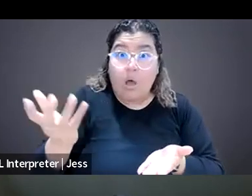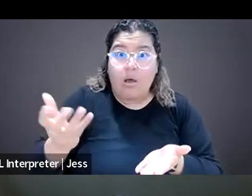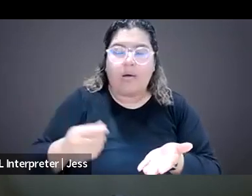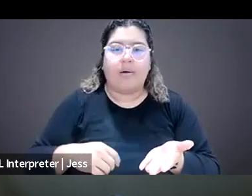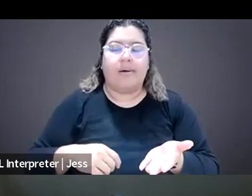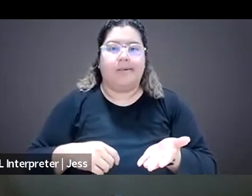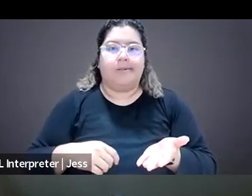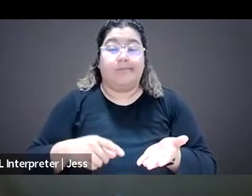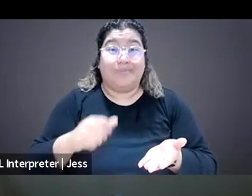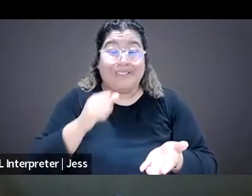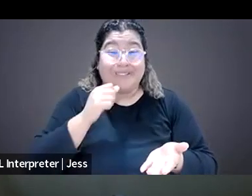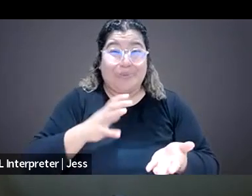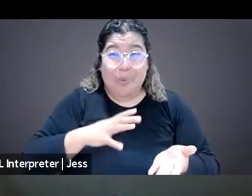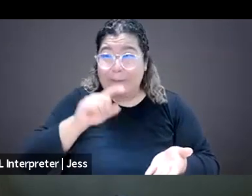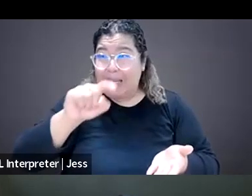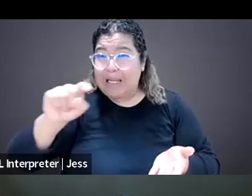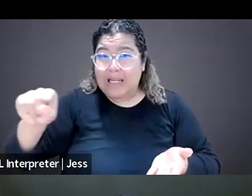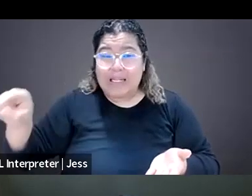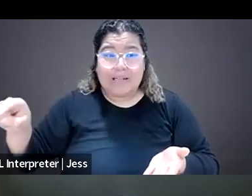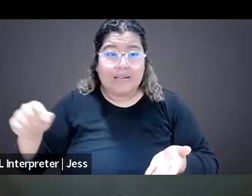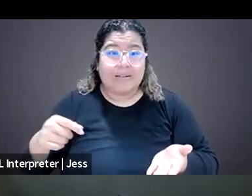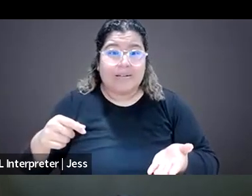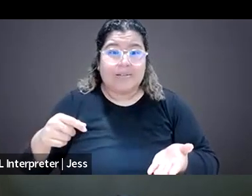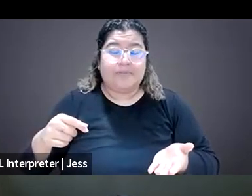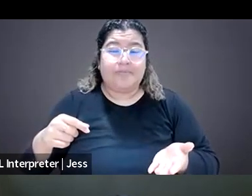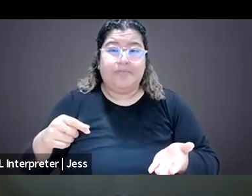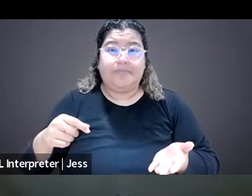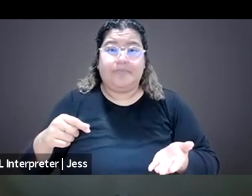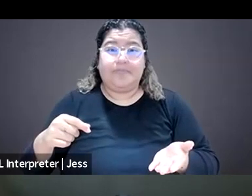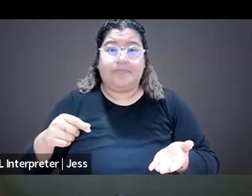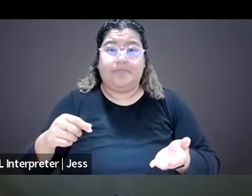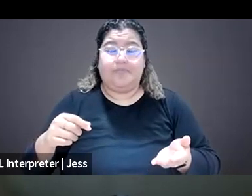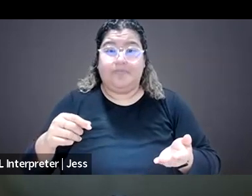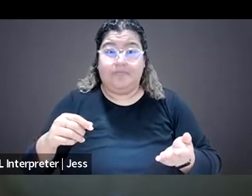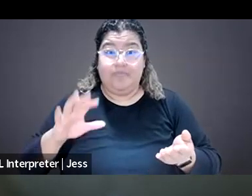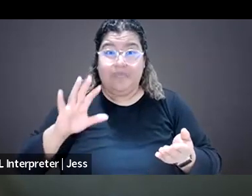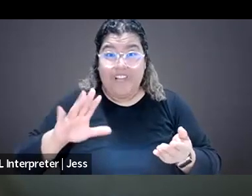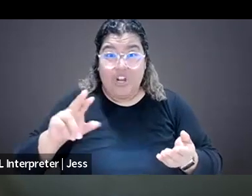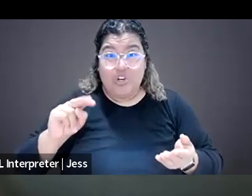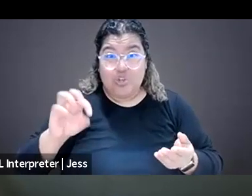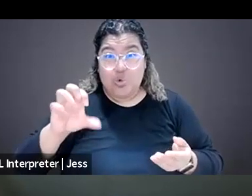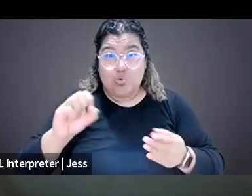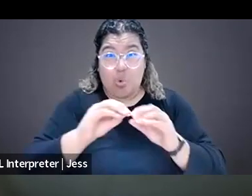of these women received report, sorry, none of these women received support from their very own news organizations when they were going through this.